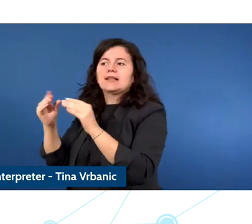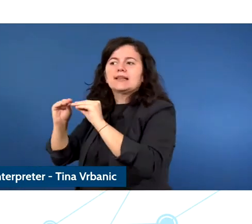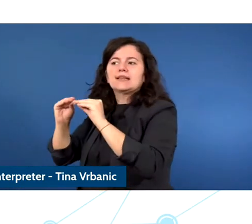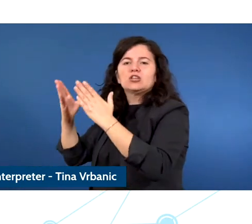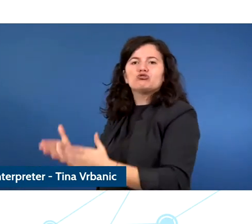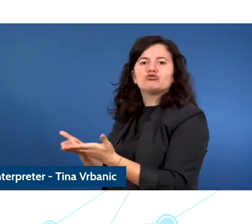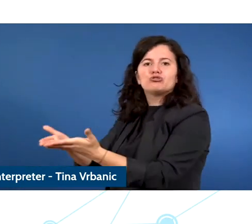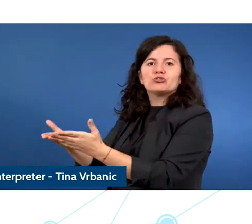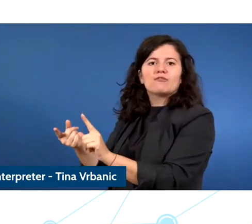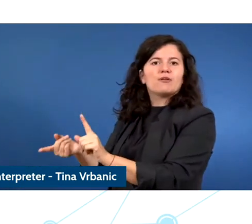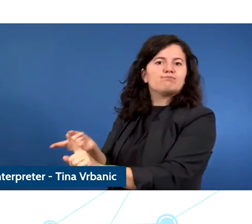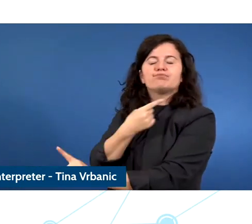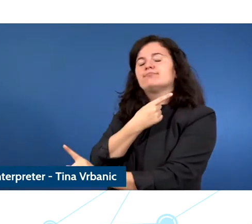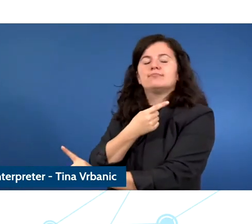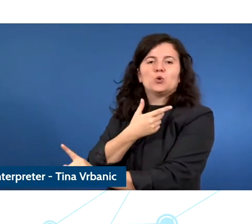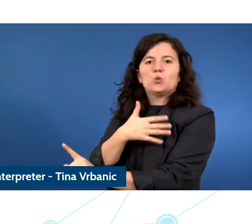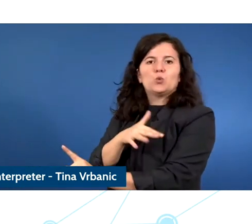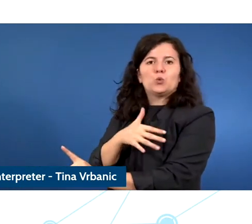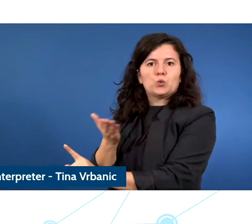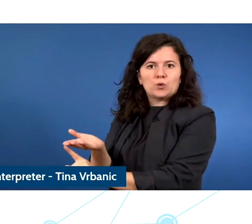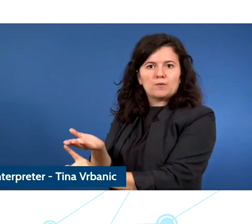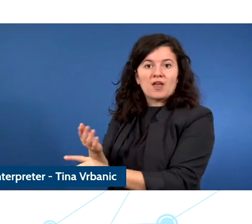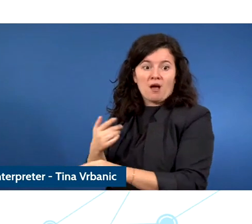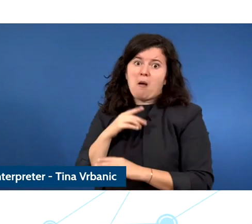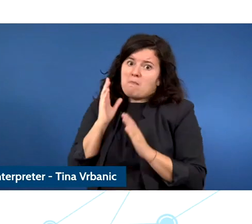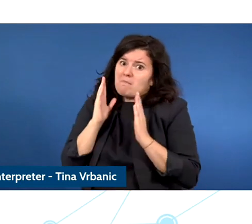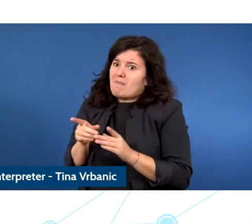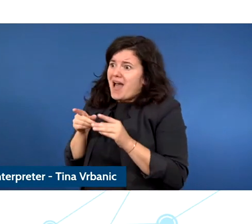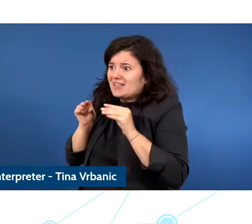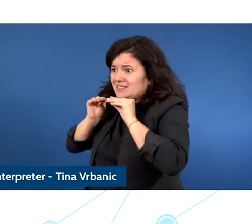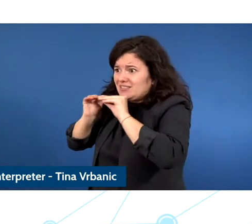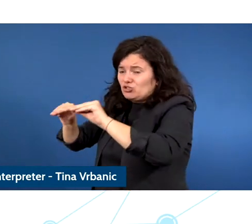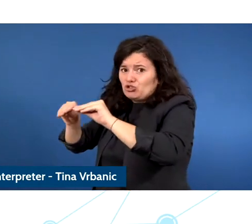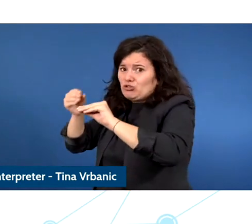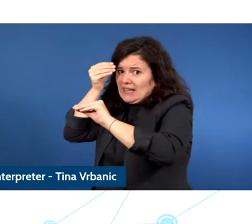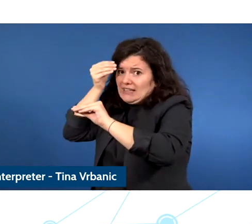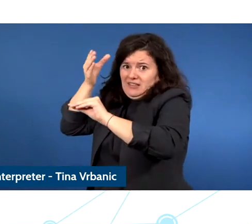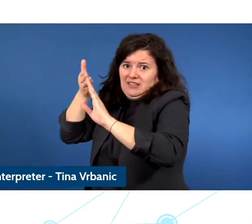raised we say in the report, teachers want more media literacy and they want